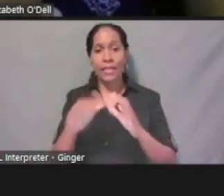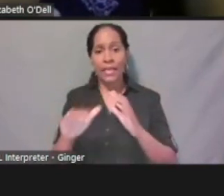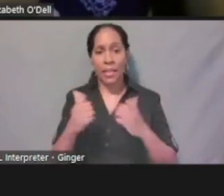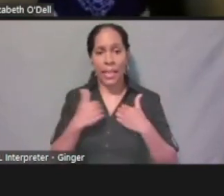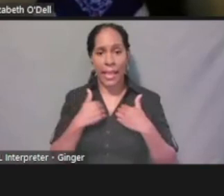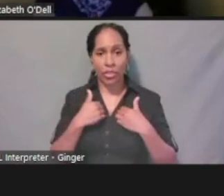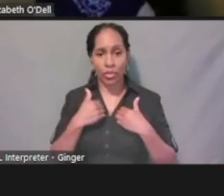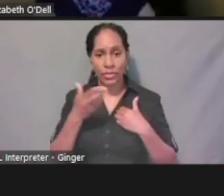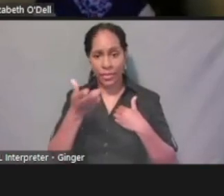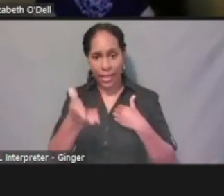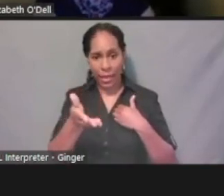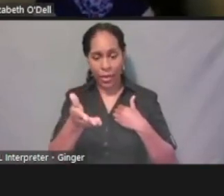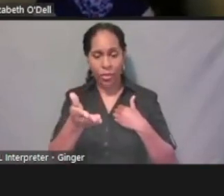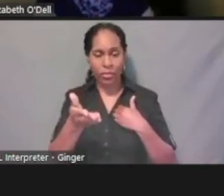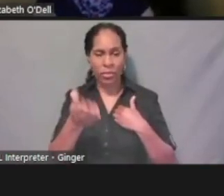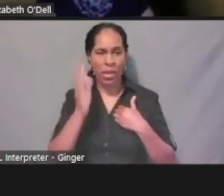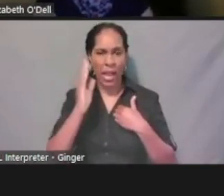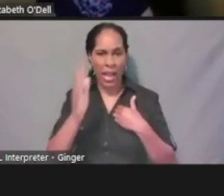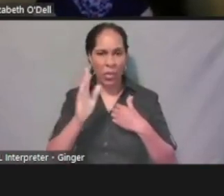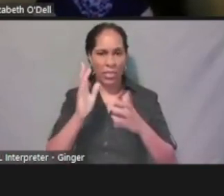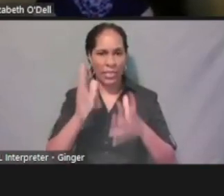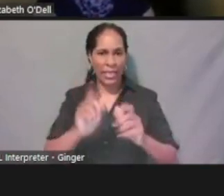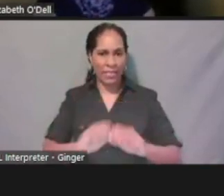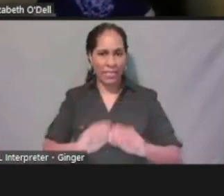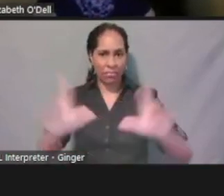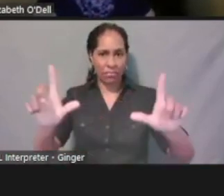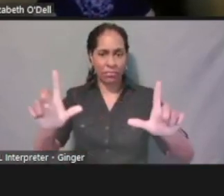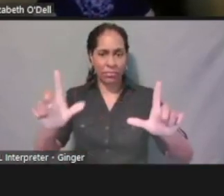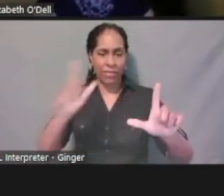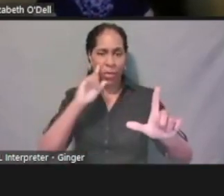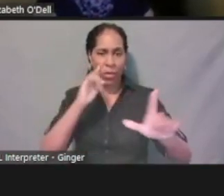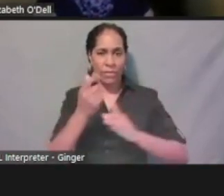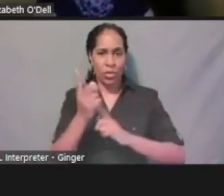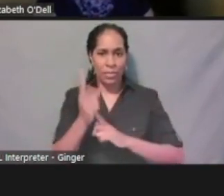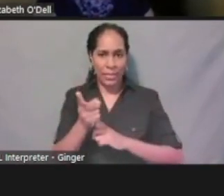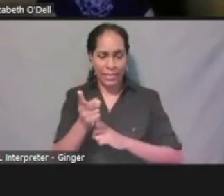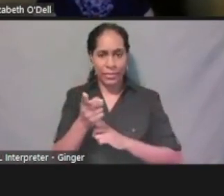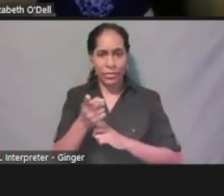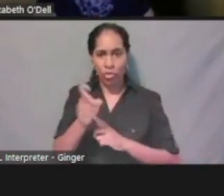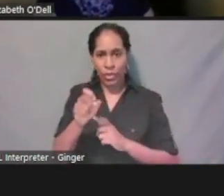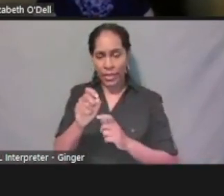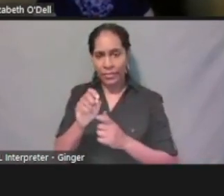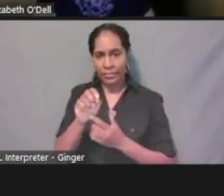I will leave this up for a few minutes, so you can jot it down if you would like.